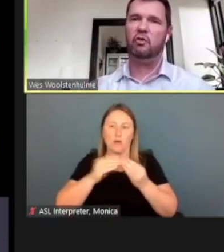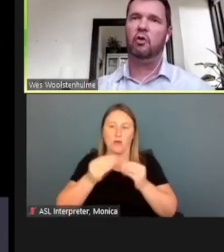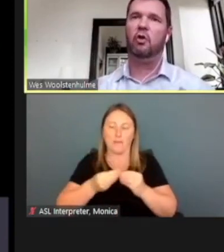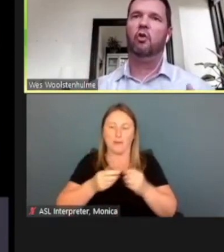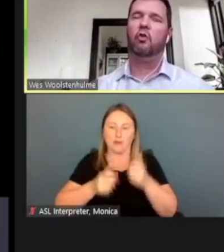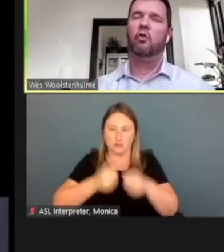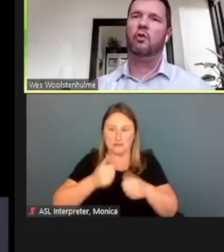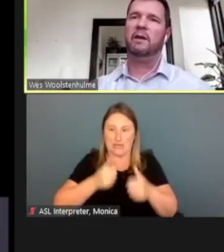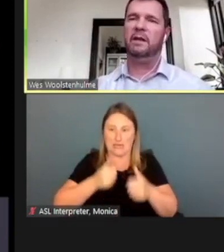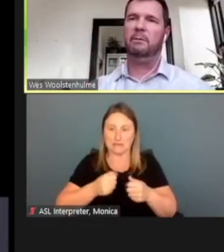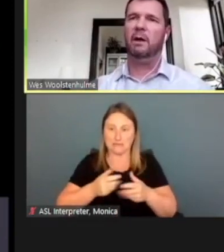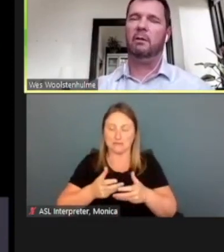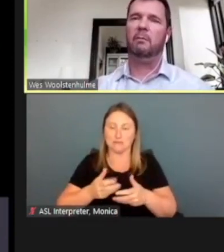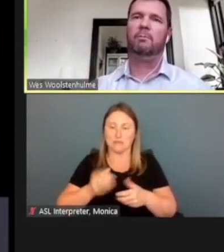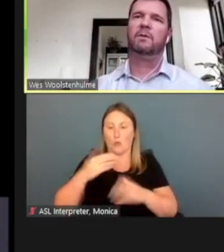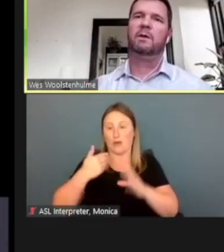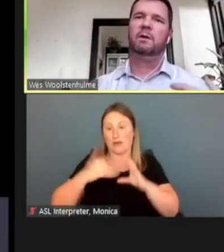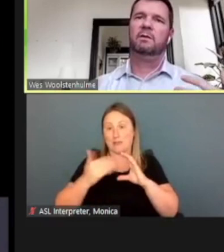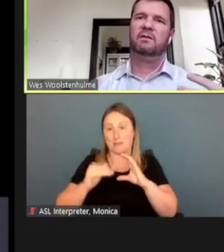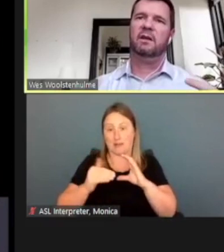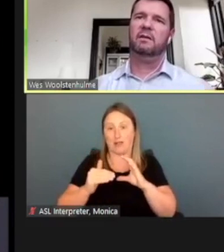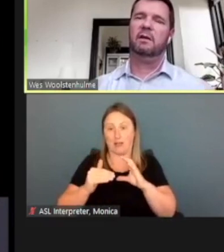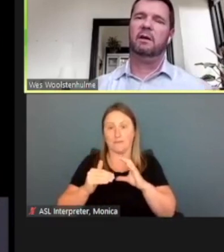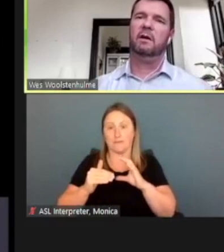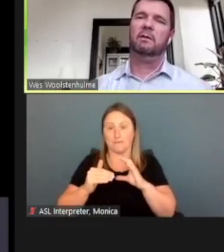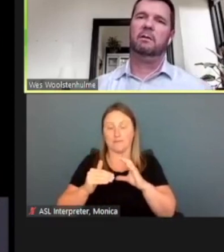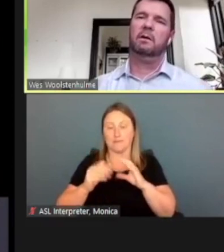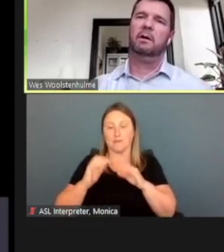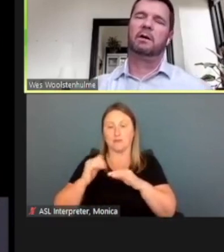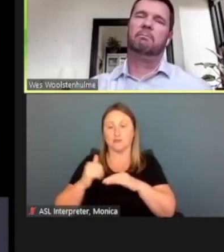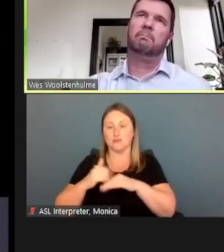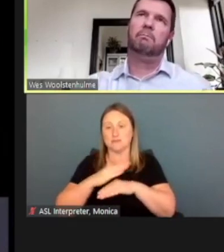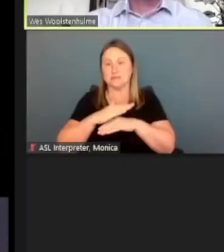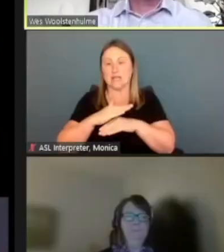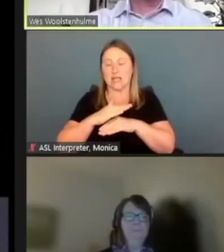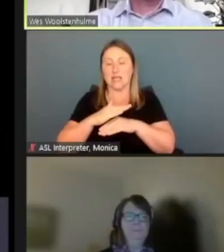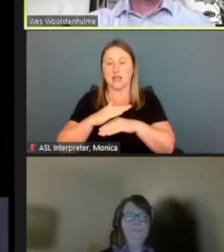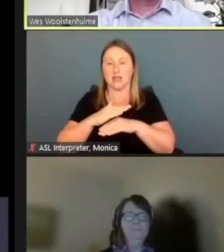or an email to send a message to with a six digit code